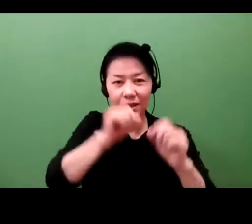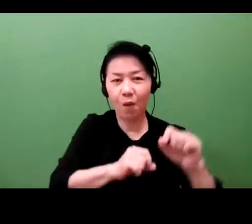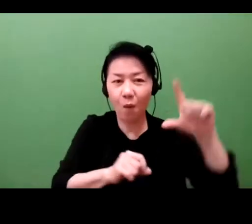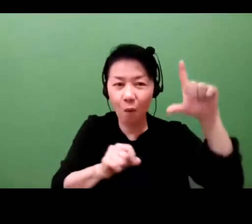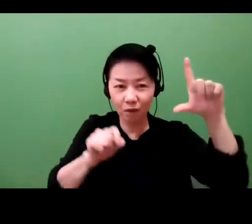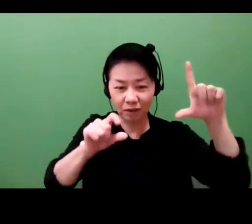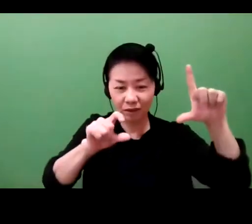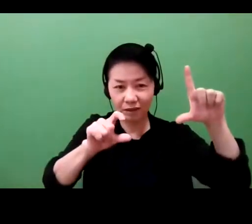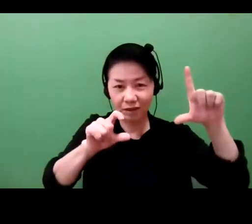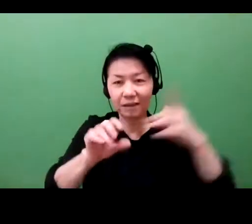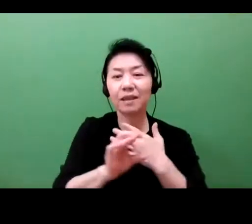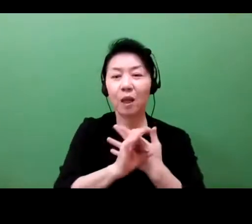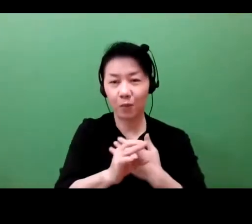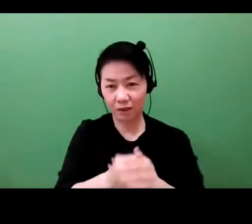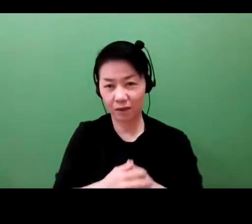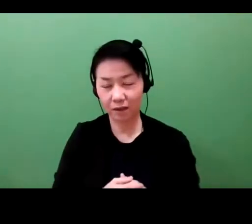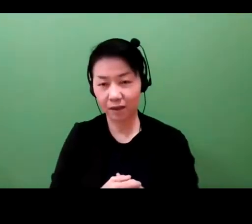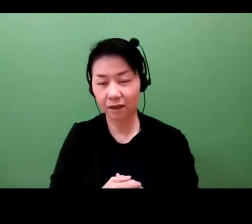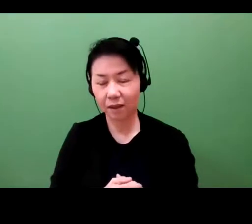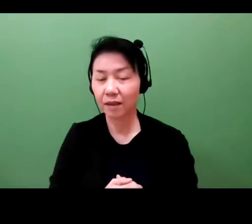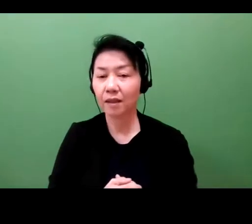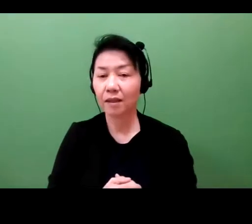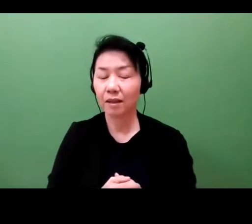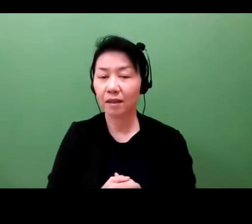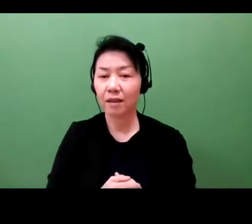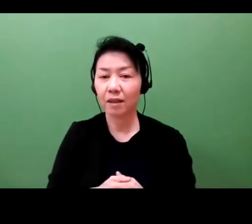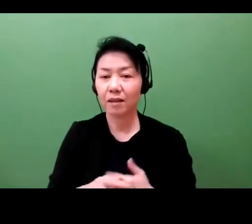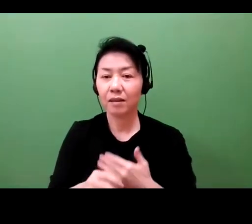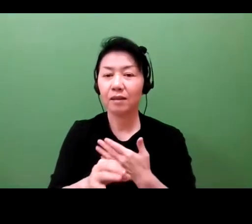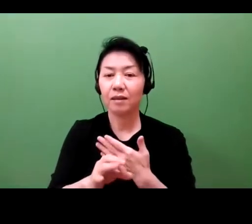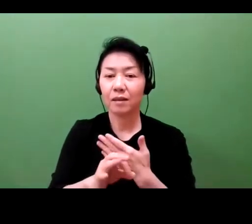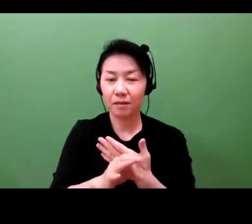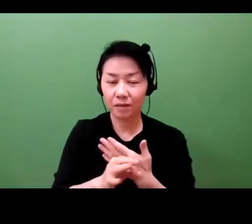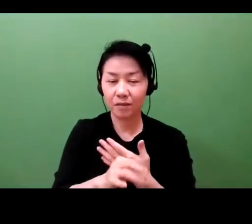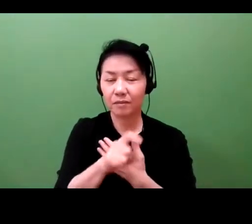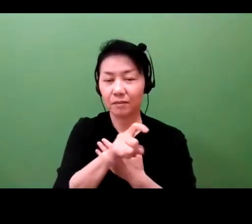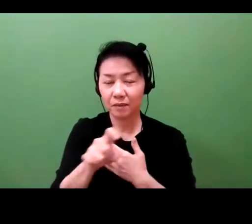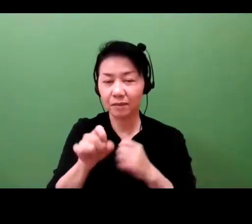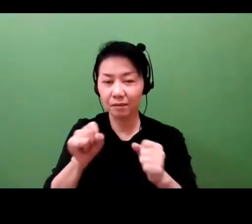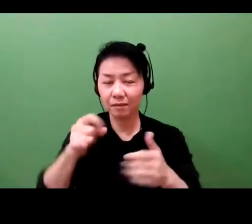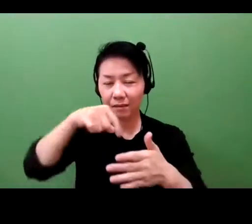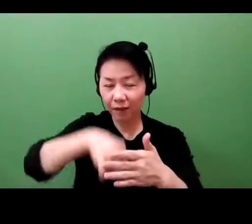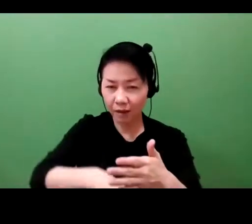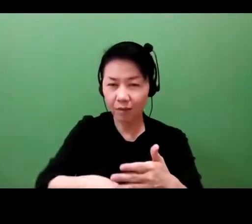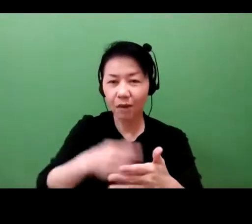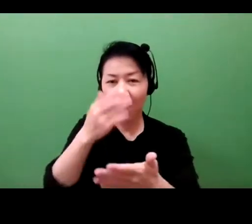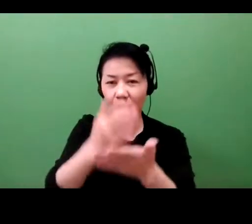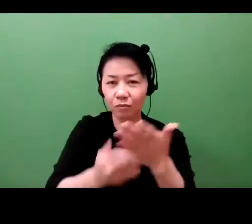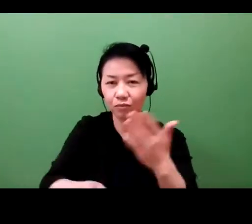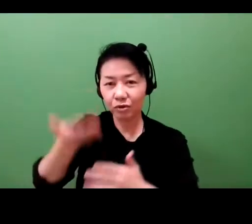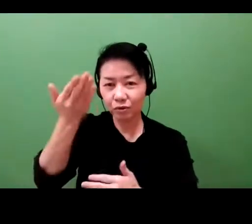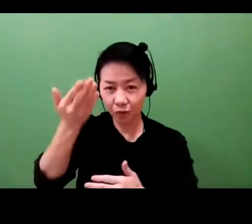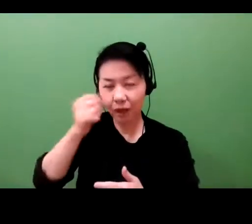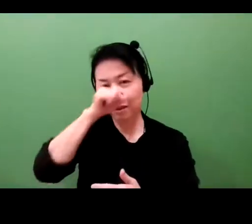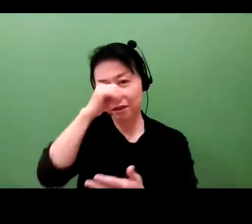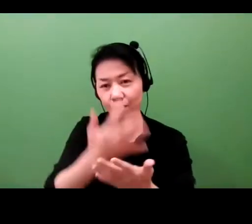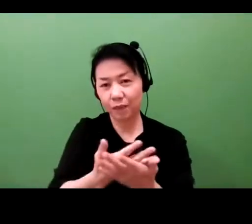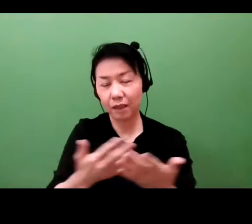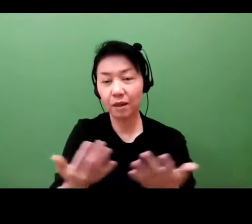So the investors are looking at the IP because that's often the asset that remains when the company fails.